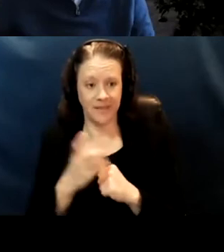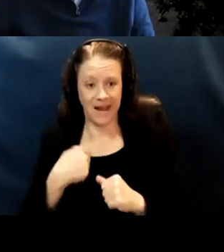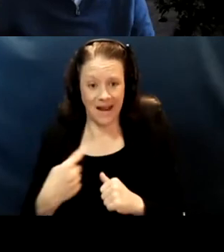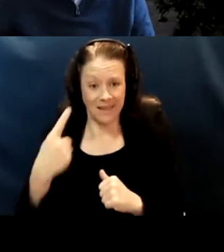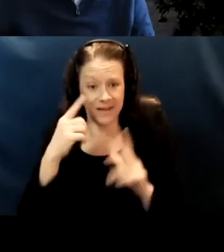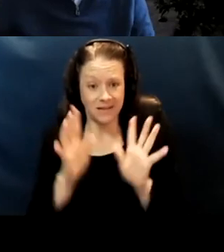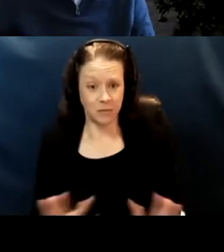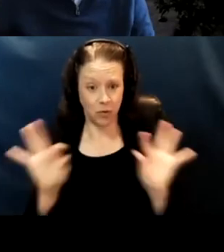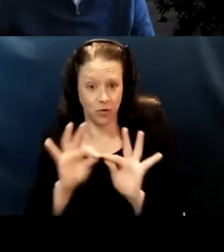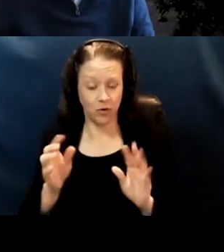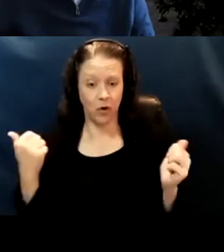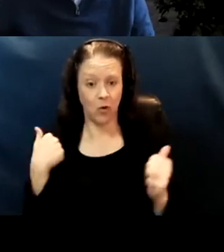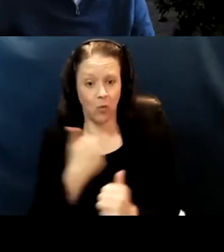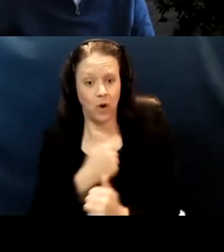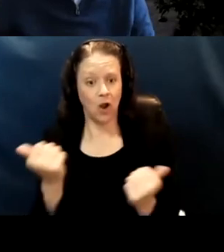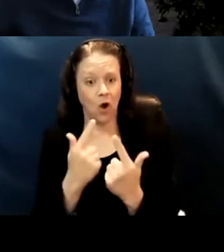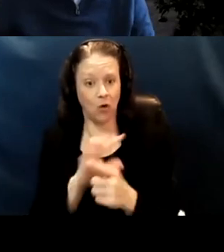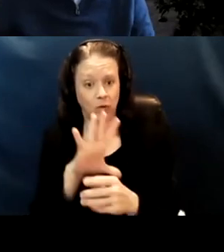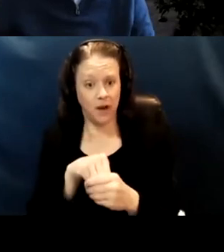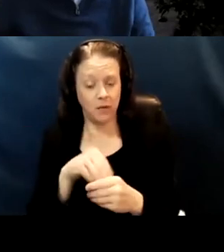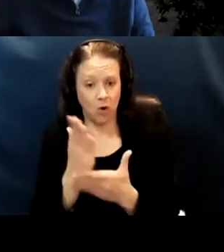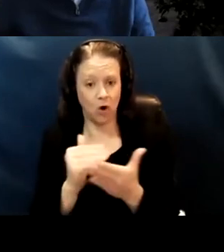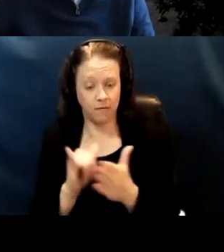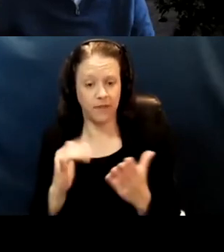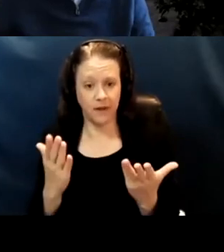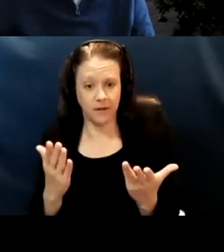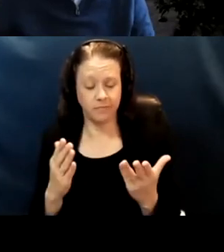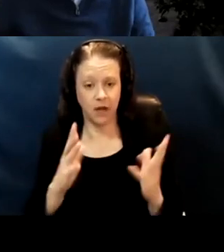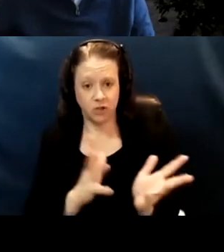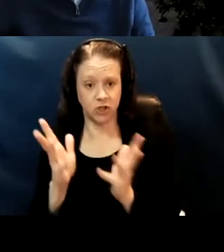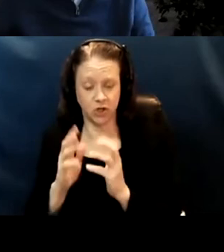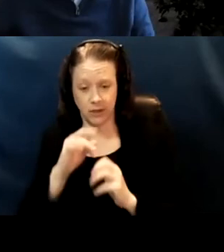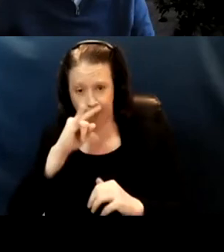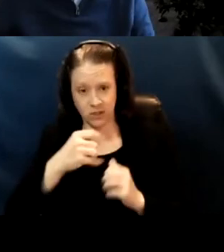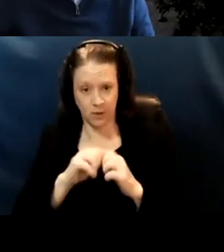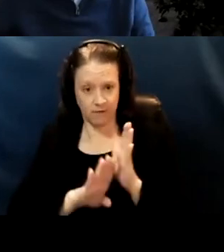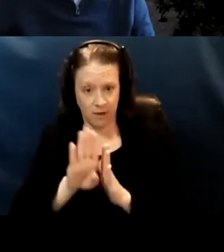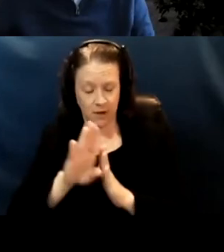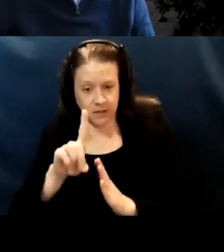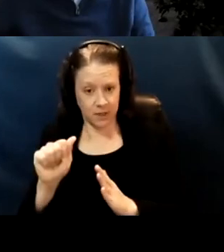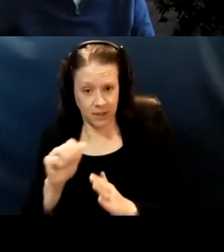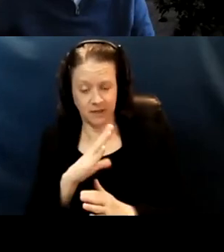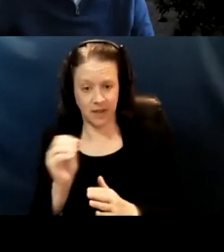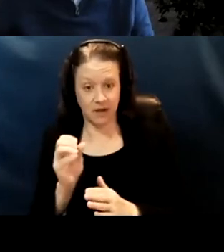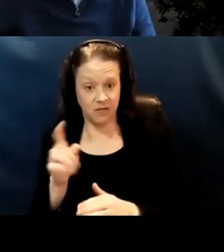that we all remain part of that conversation there kids with developmental disabilities. And if you have that, you know, maybe it seems easiest.